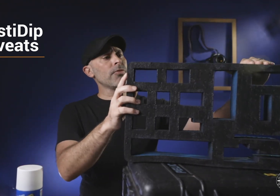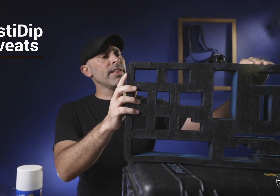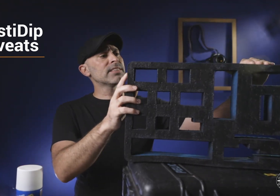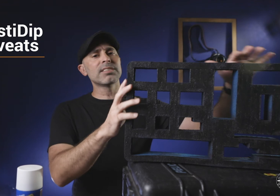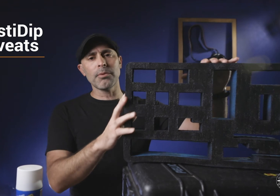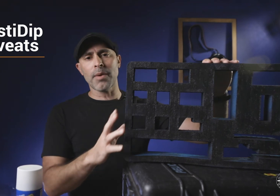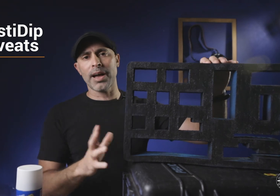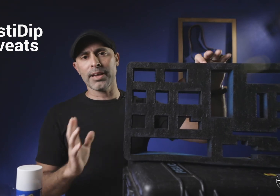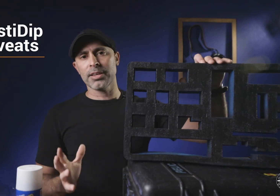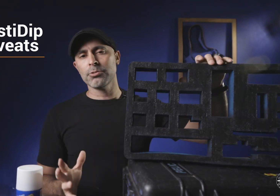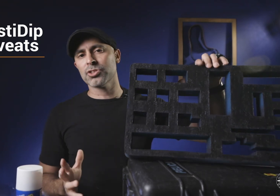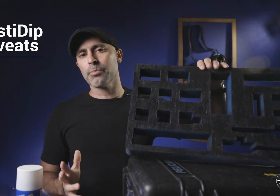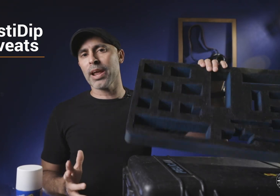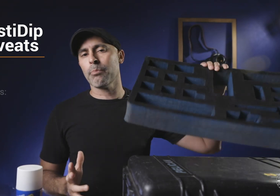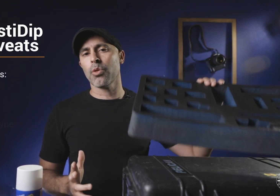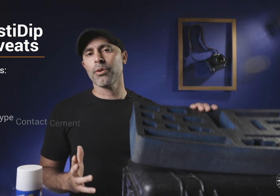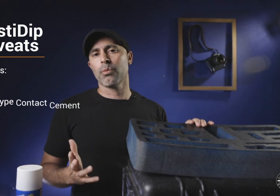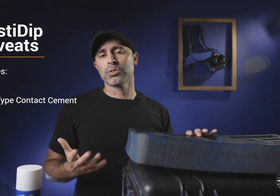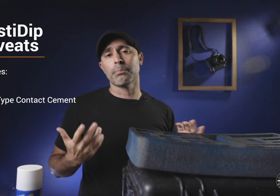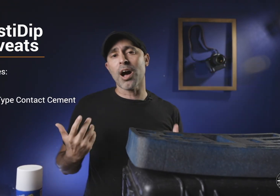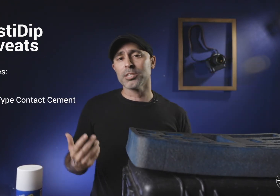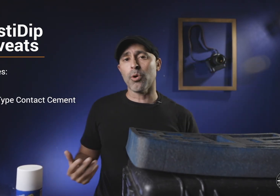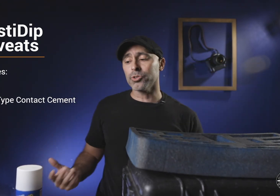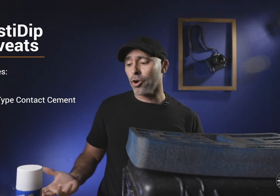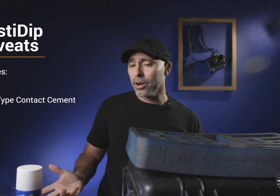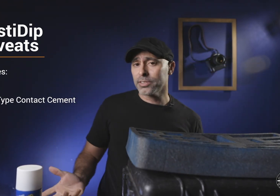of the things that some of my users did bring up with some possible alternatives